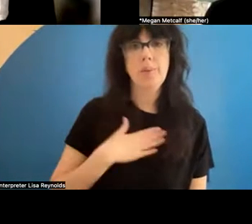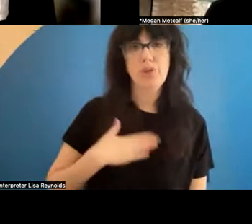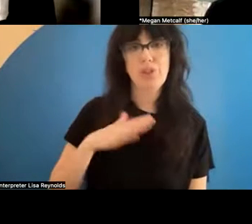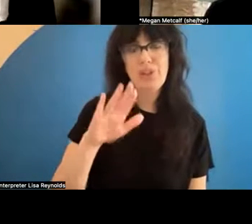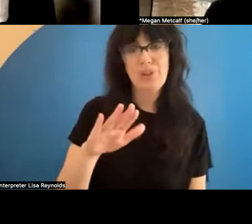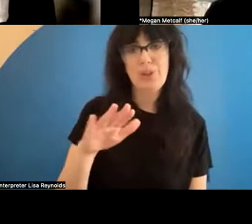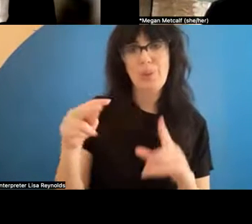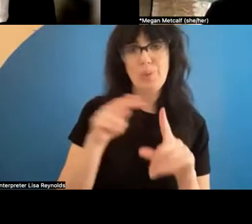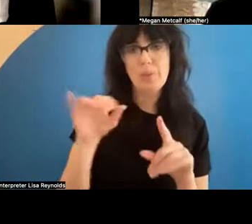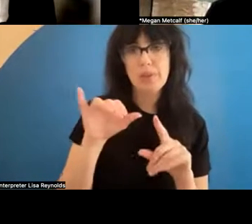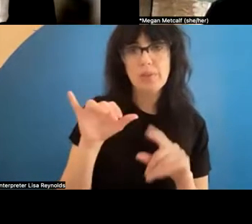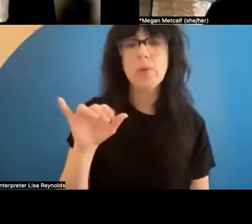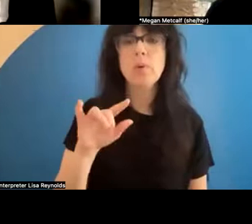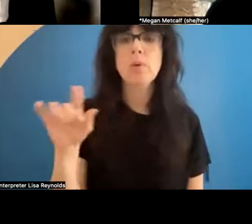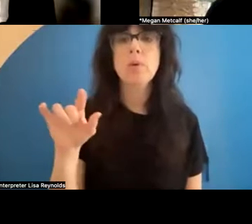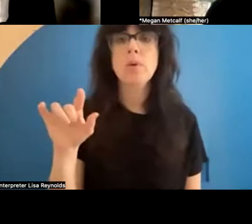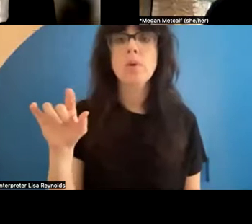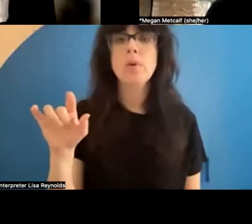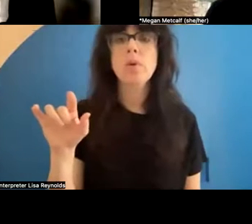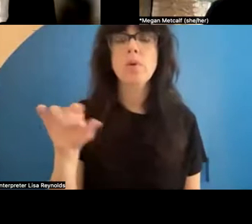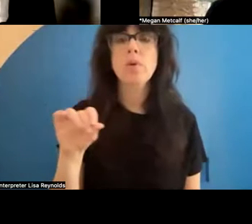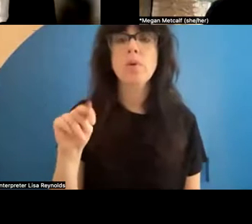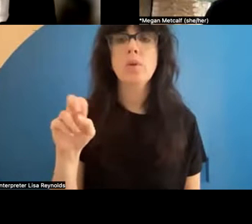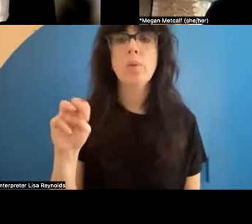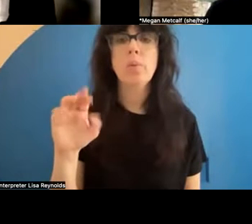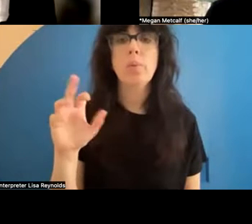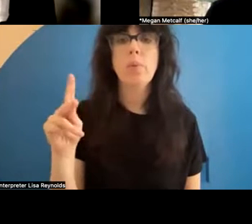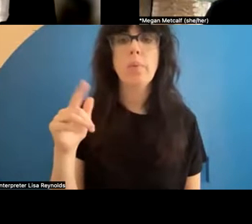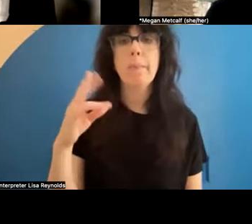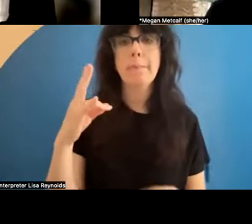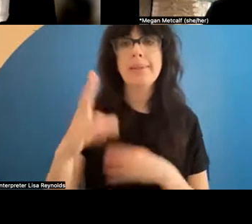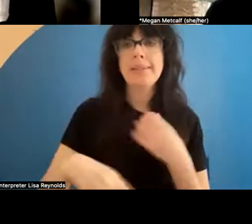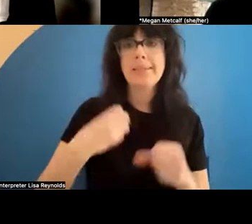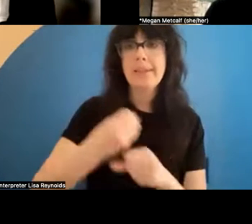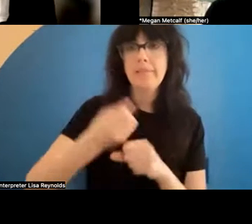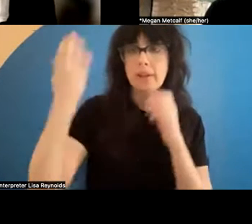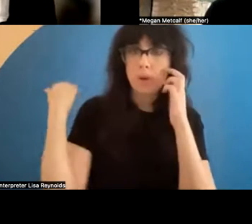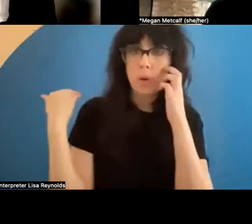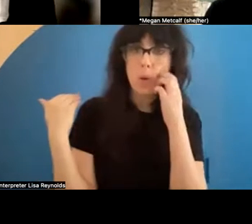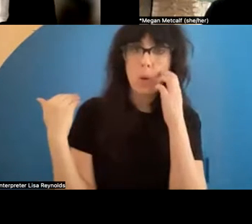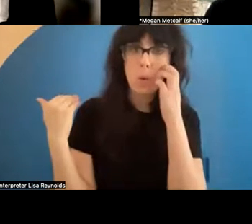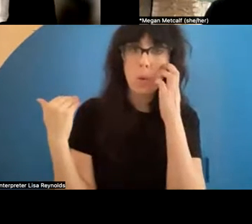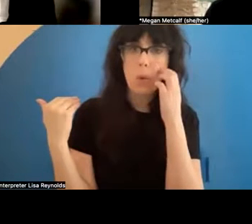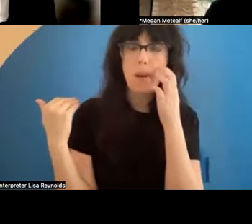Sorry, go ahead, Mark, sorry. >> Mark Pickett: Maybe seven years ago, I was with the